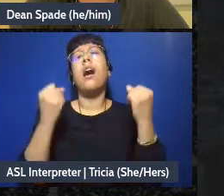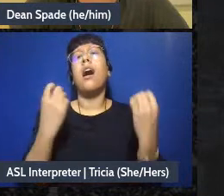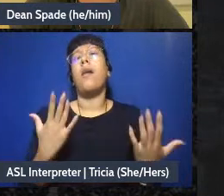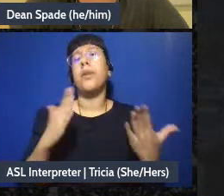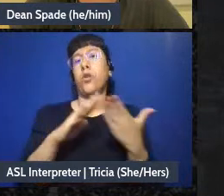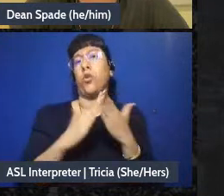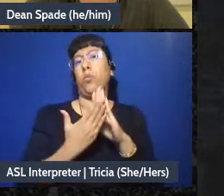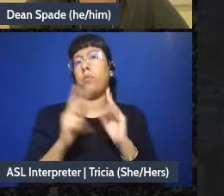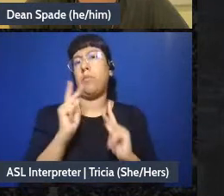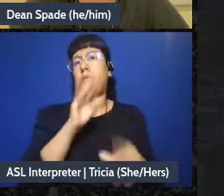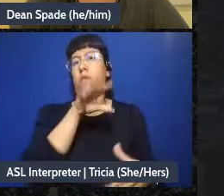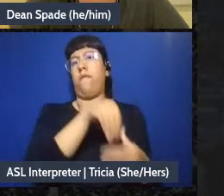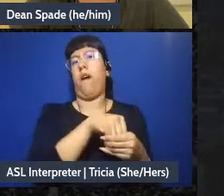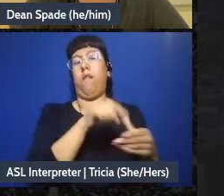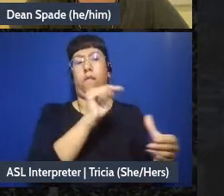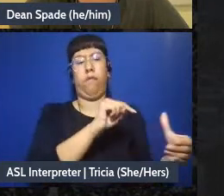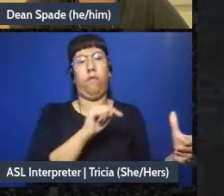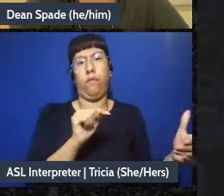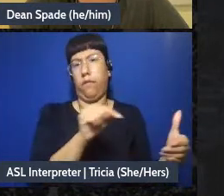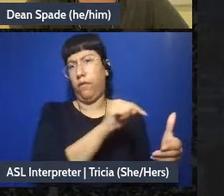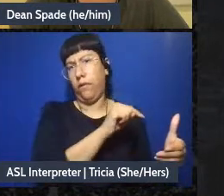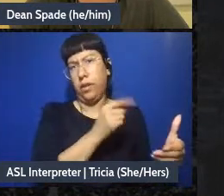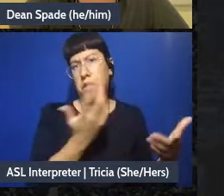that are in your group in one way or another, like the kind of bigger count.